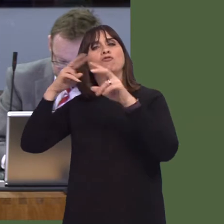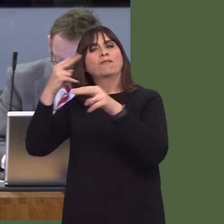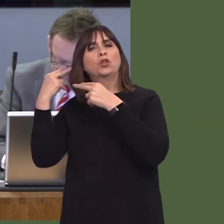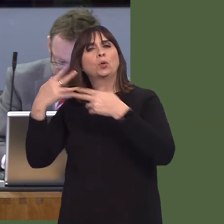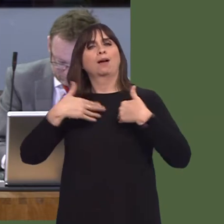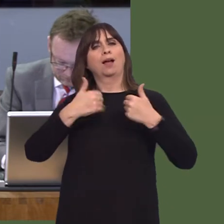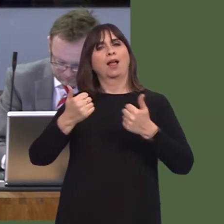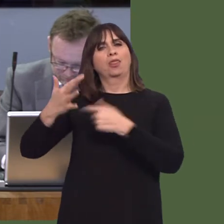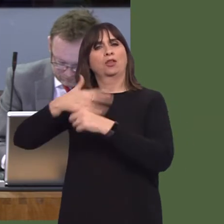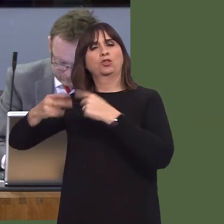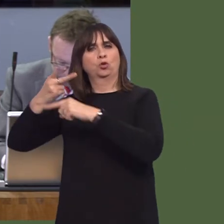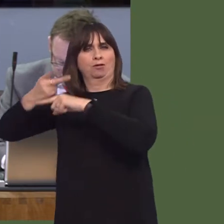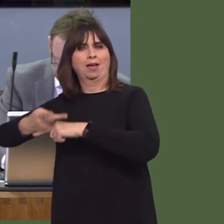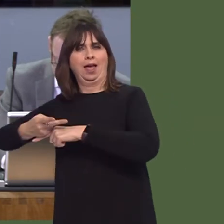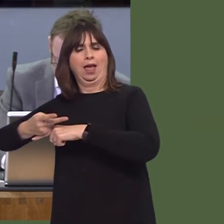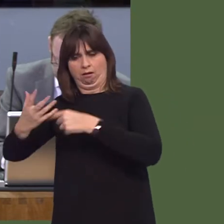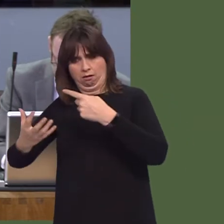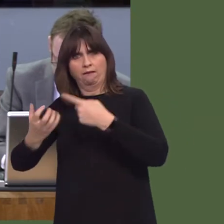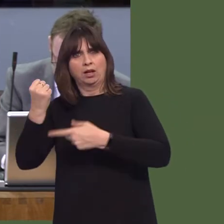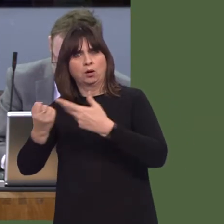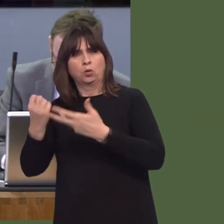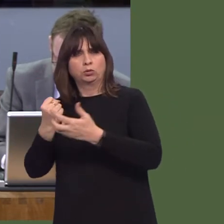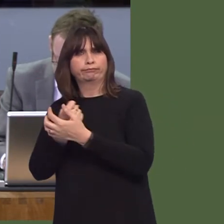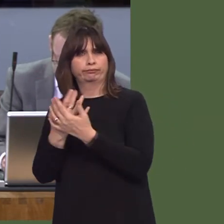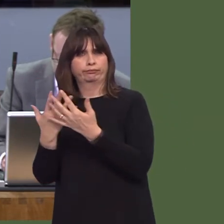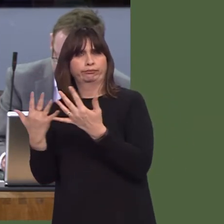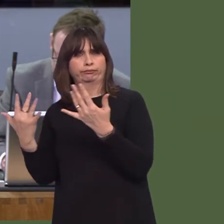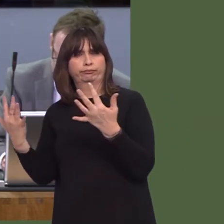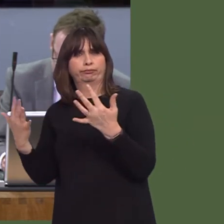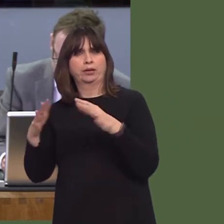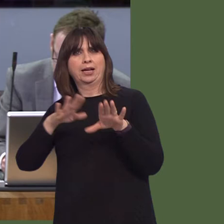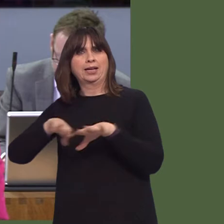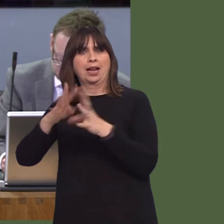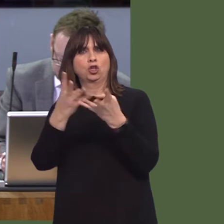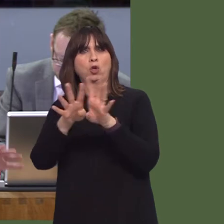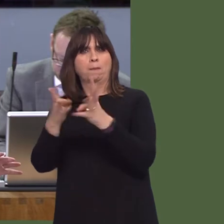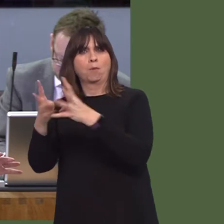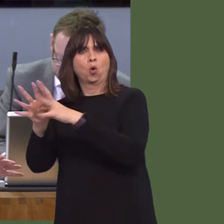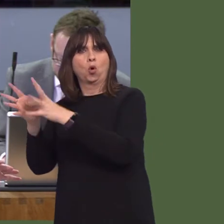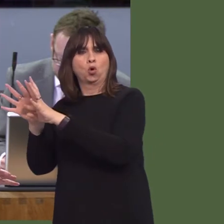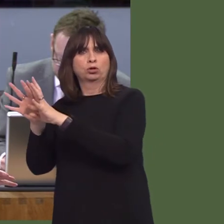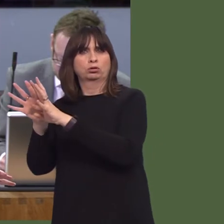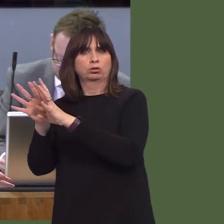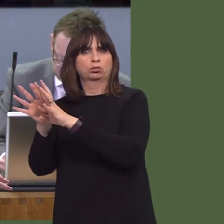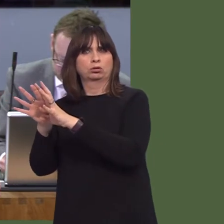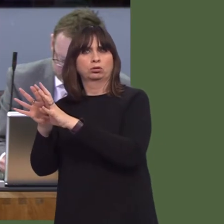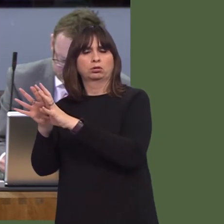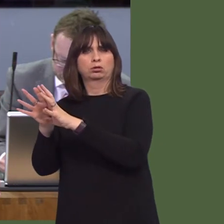Although the hands of the Welsh Government are tied in terms of preventing local authorities